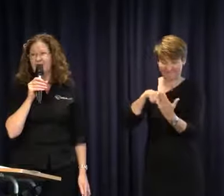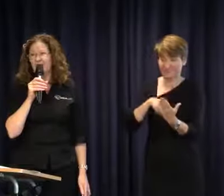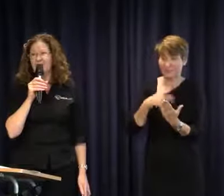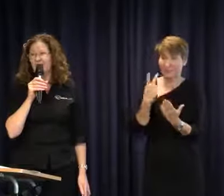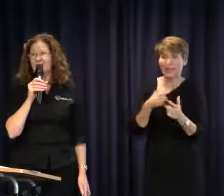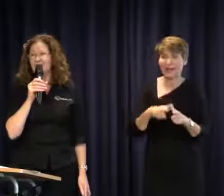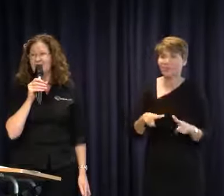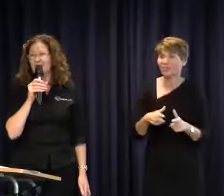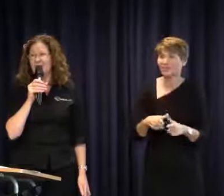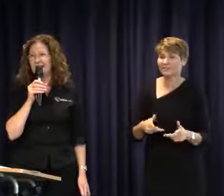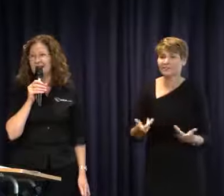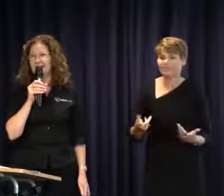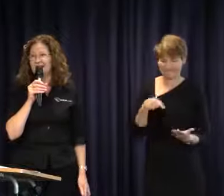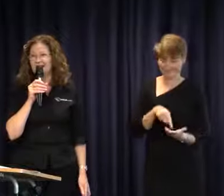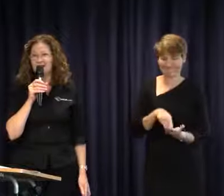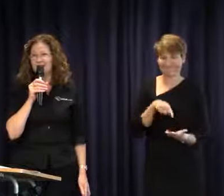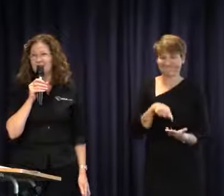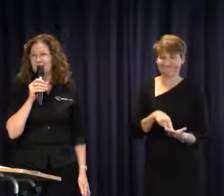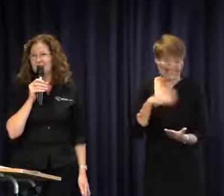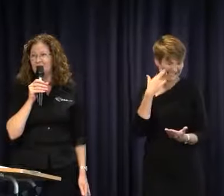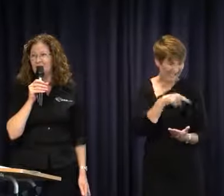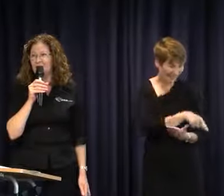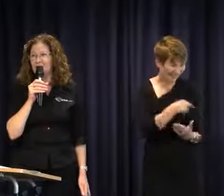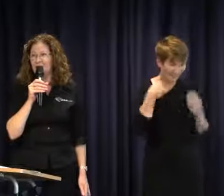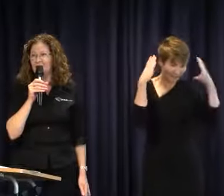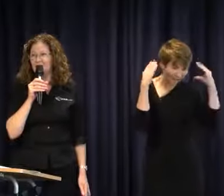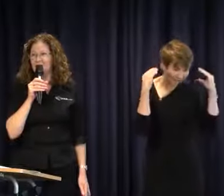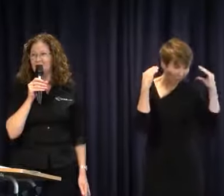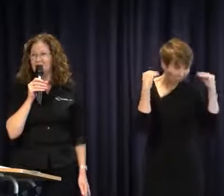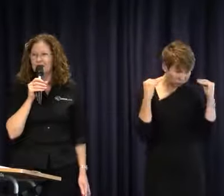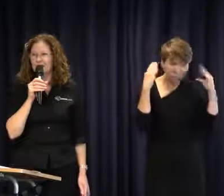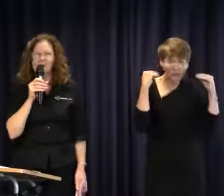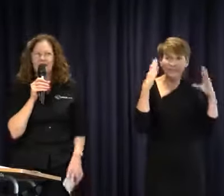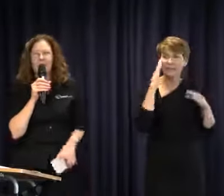of how much hearing the child has is going to be beneficial. So why would you not? The